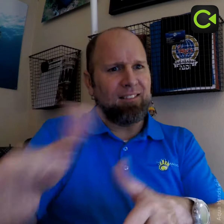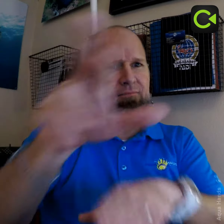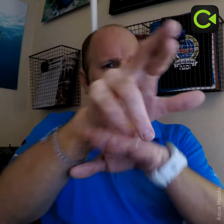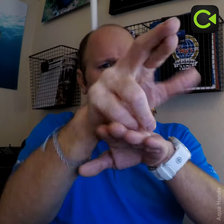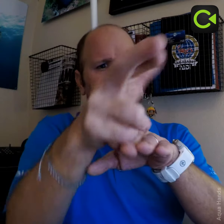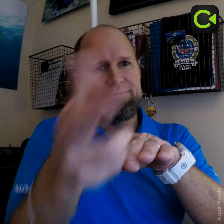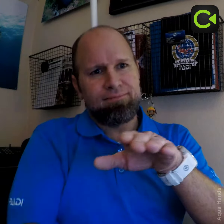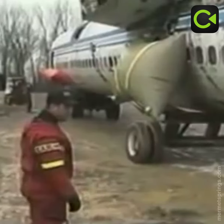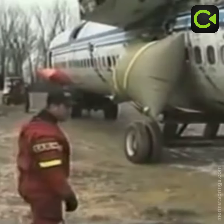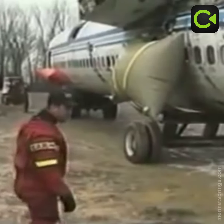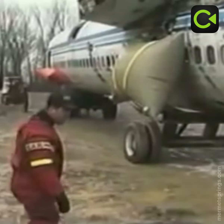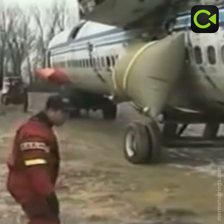in the water...